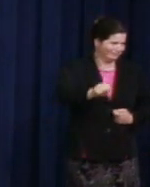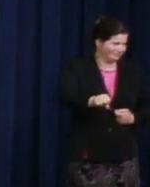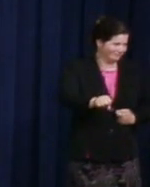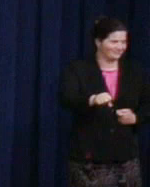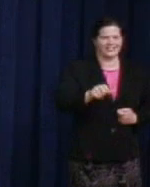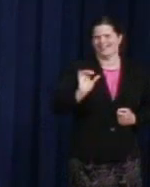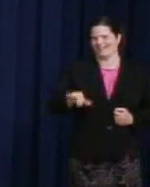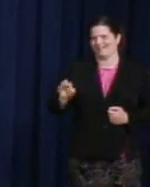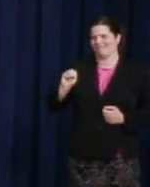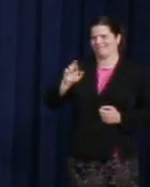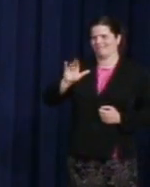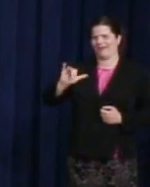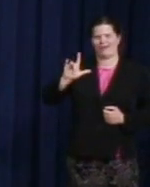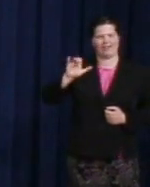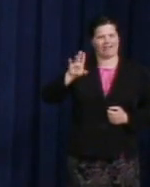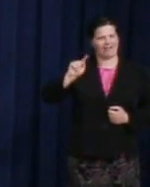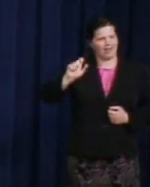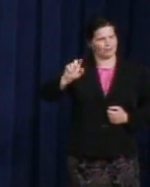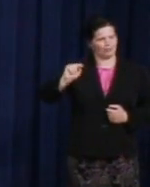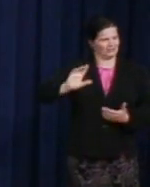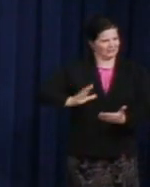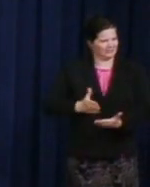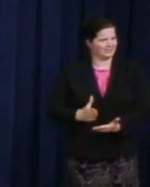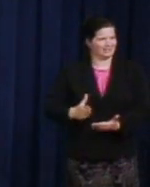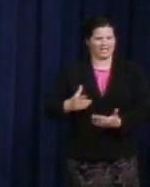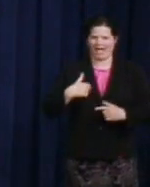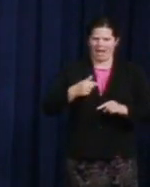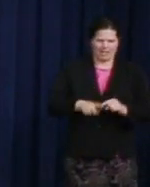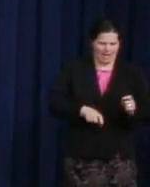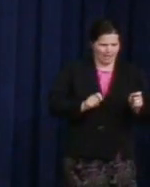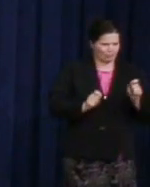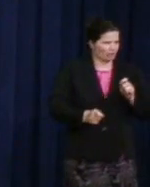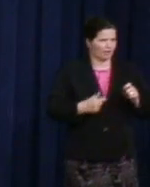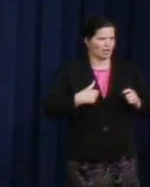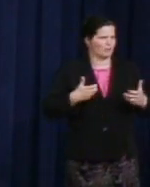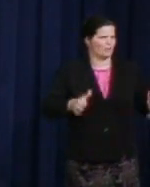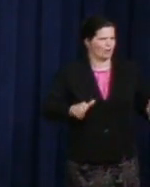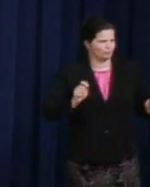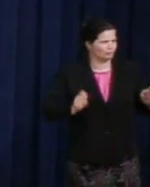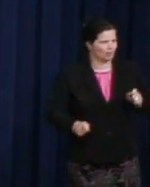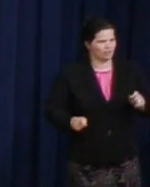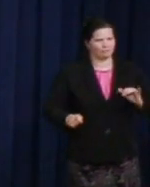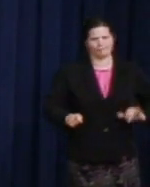if I tried, even if I wanted to." So joining us from one of the greatest cities in one of the greatest states of the country,